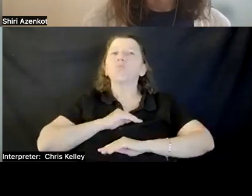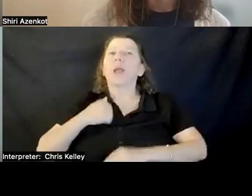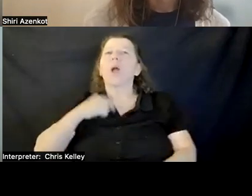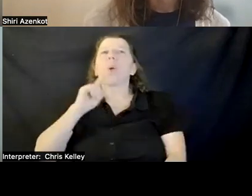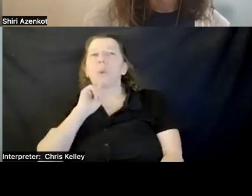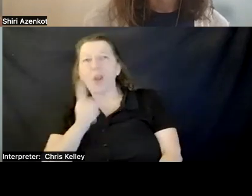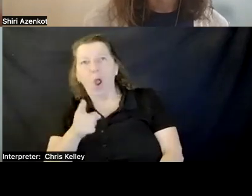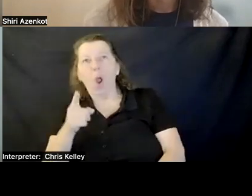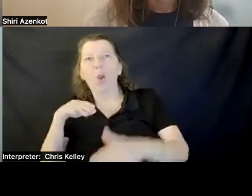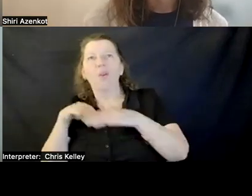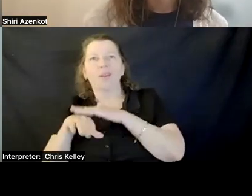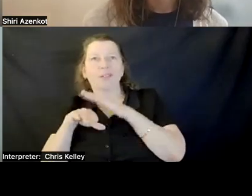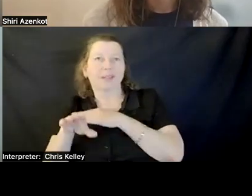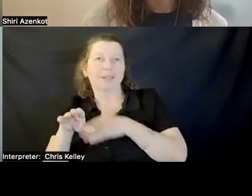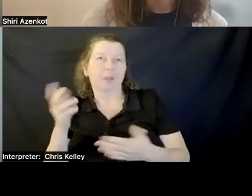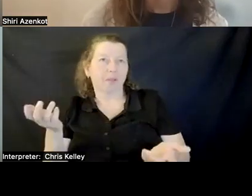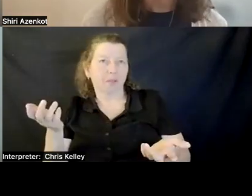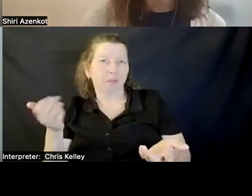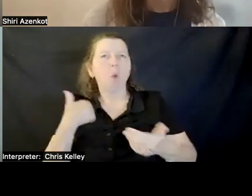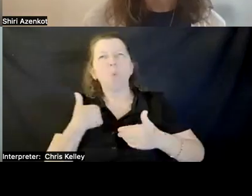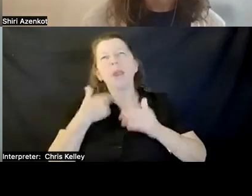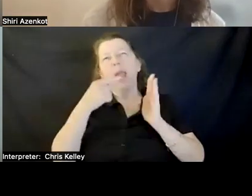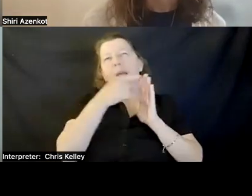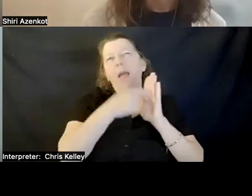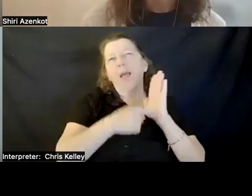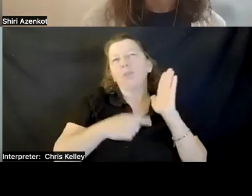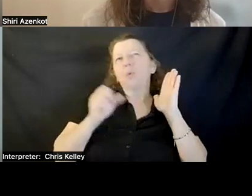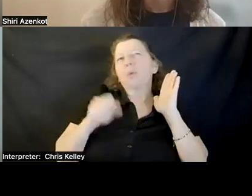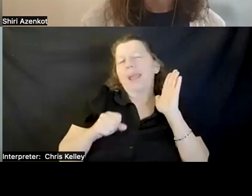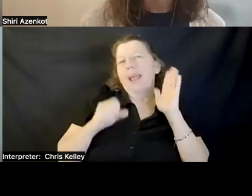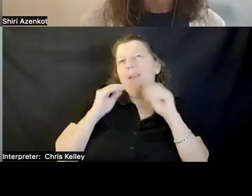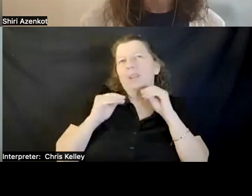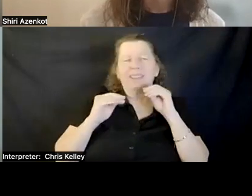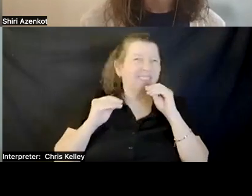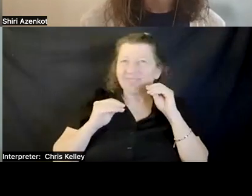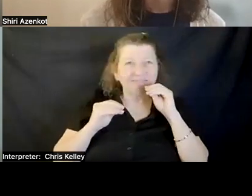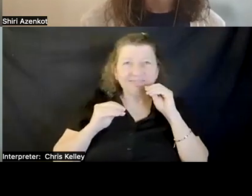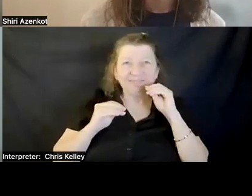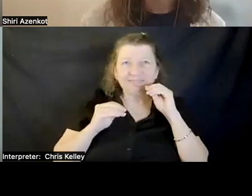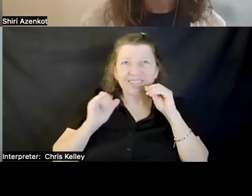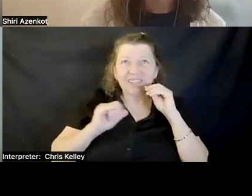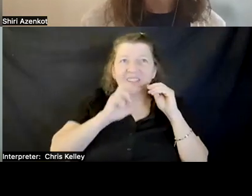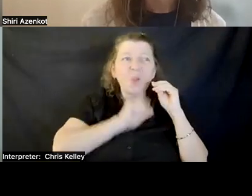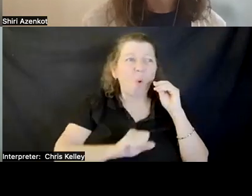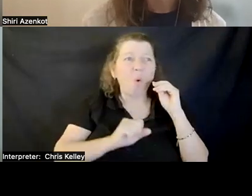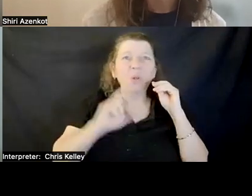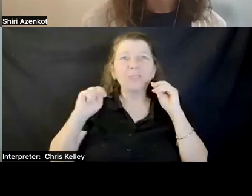HAVE SOME SORT OF GUIDELINE. BUT IN REALITY, IT IS NOT APPLICABLE. THE DEVELOPER HAS TO GO